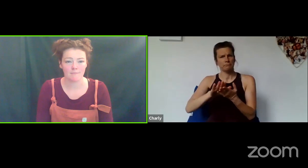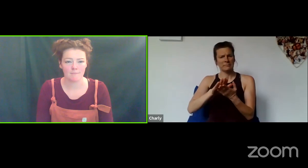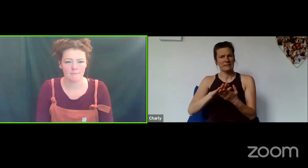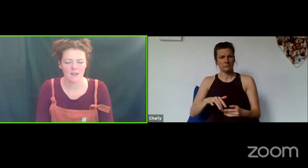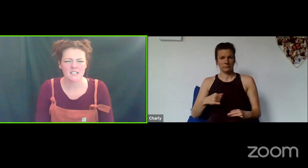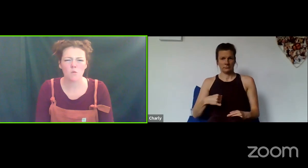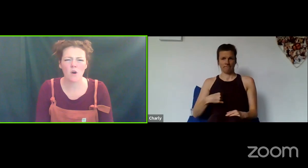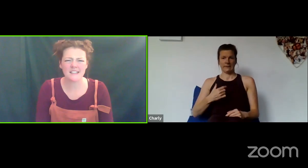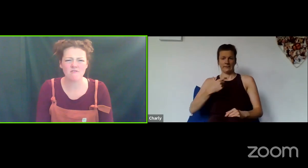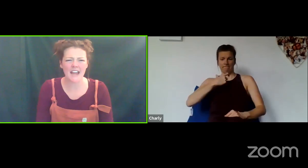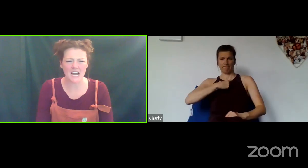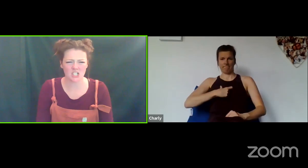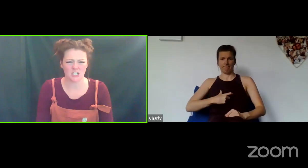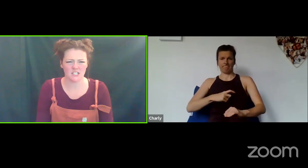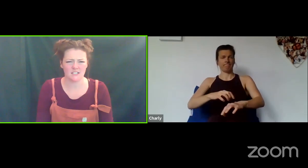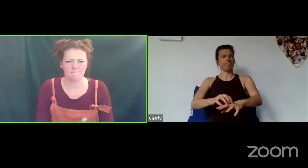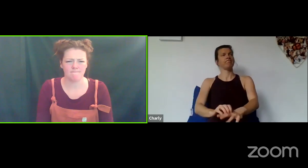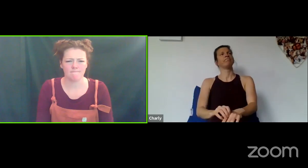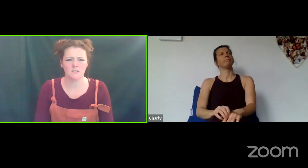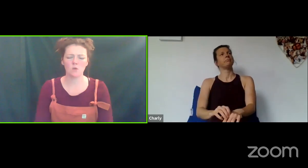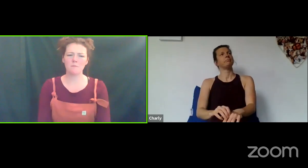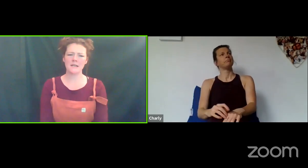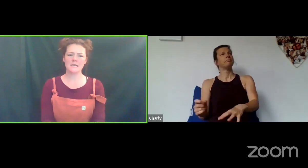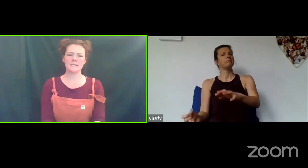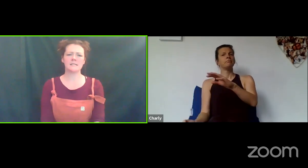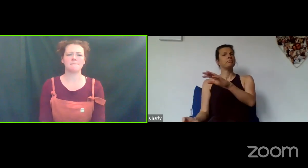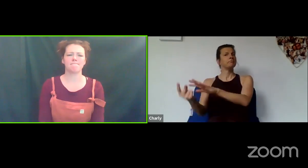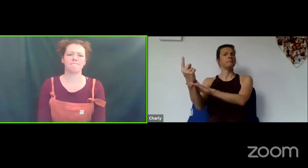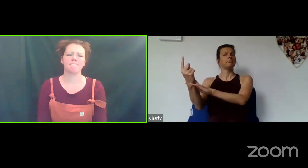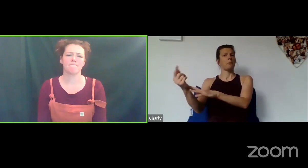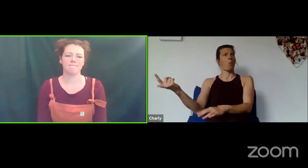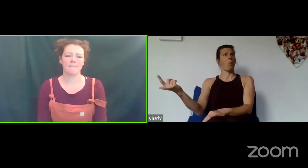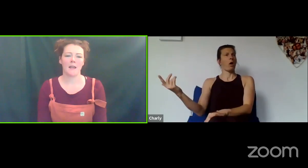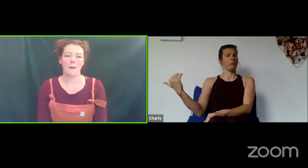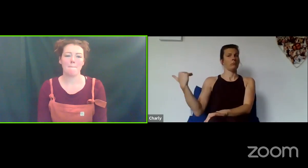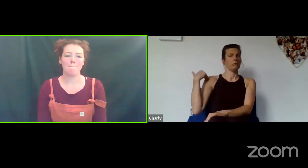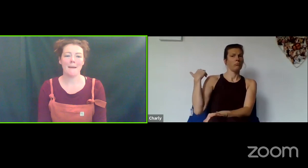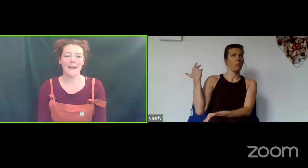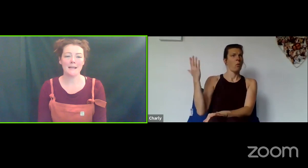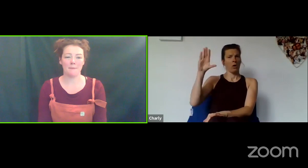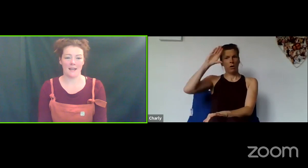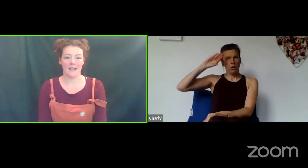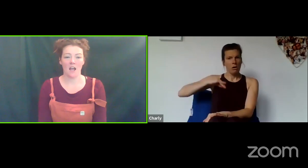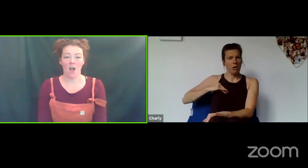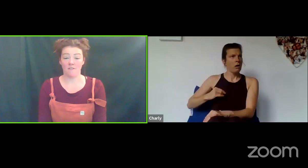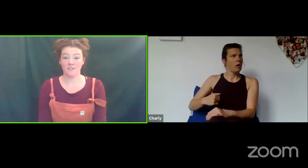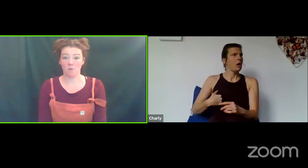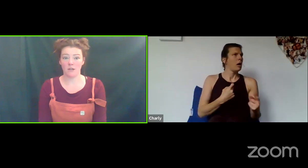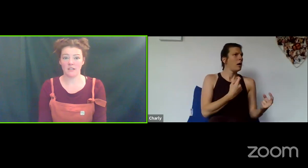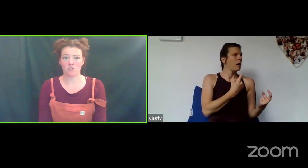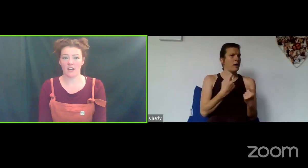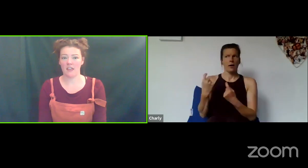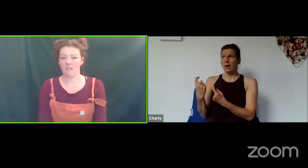So, what is that reaction? It means... maybe if somebody is trying to get their